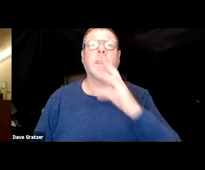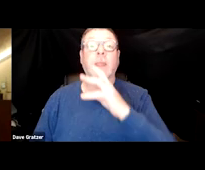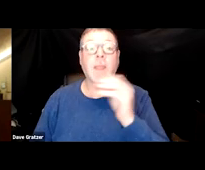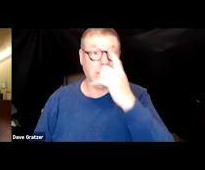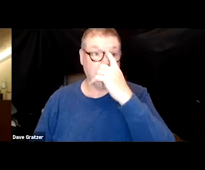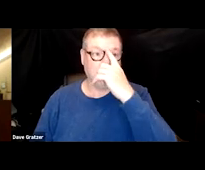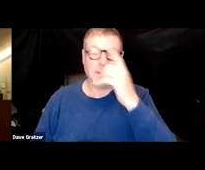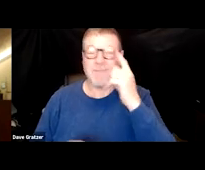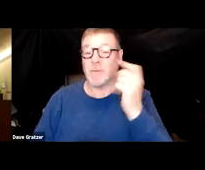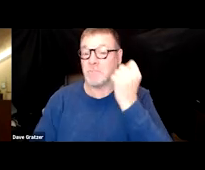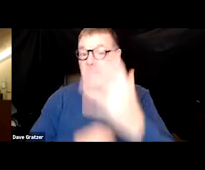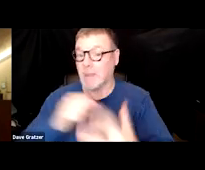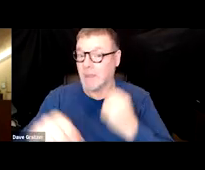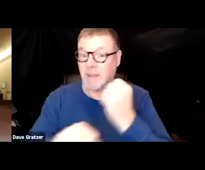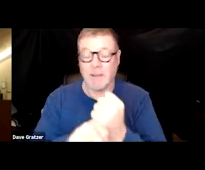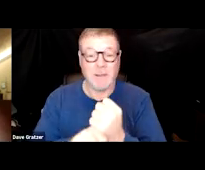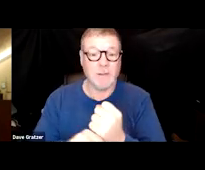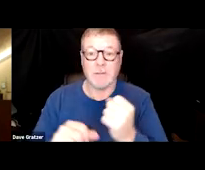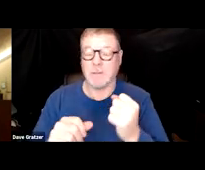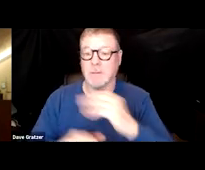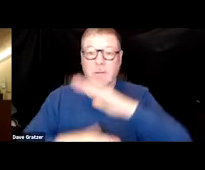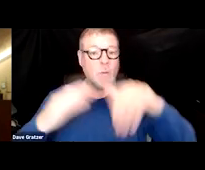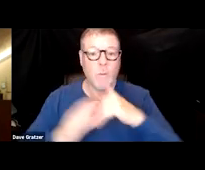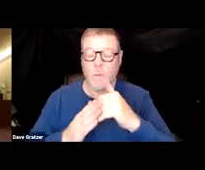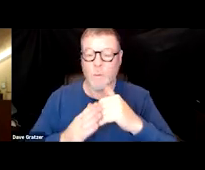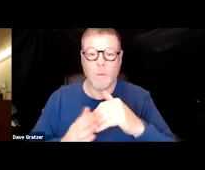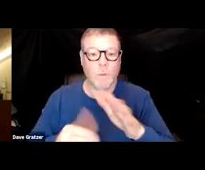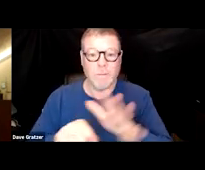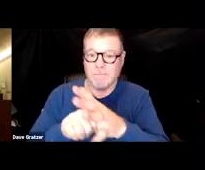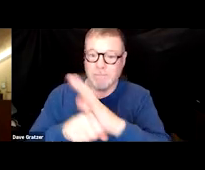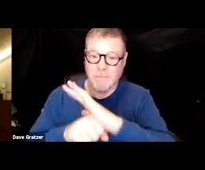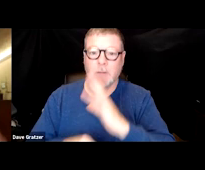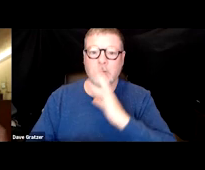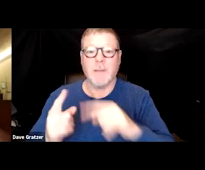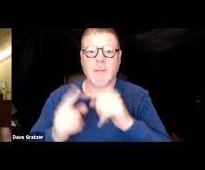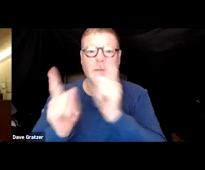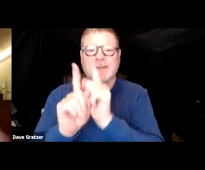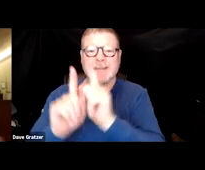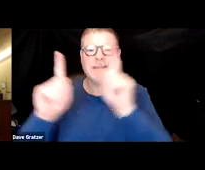for years everyone, or for the whole of the pandemic, we talked about a six-feet spacing.